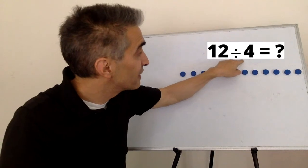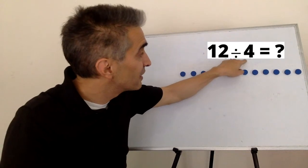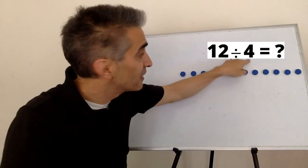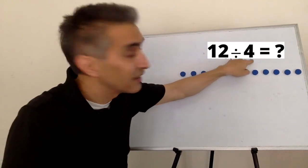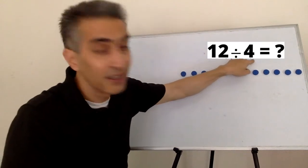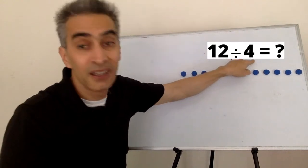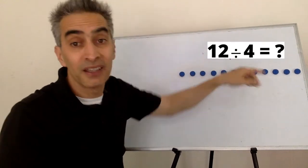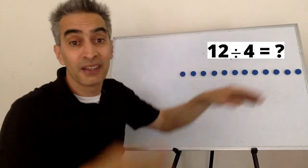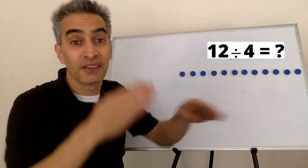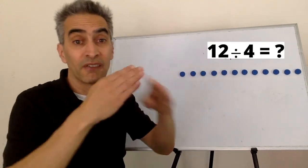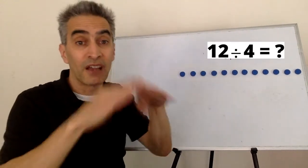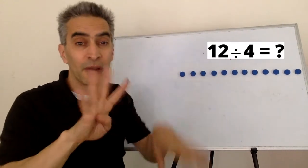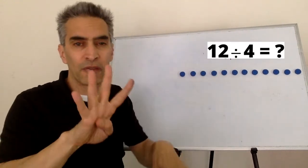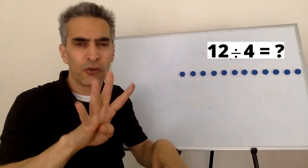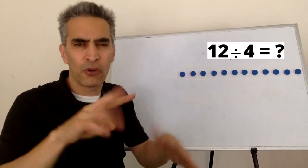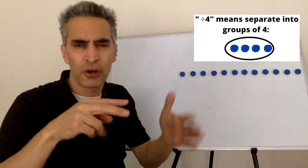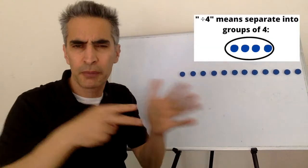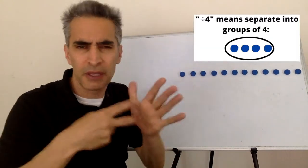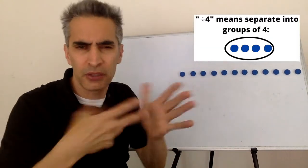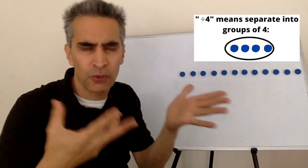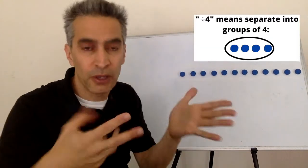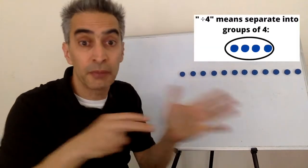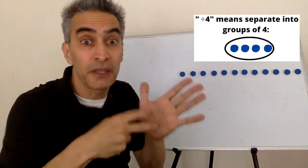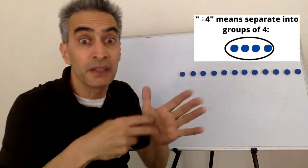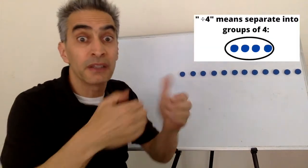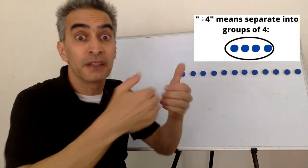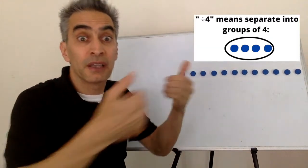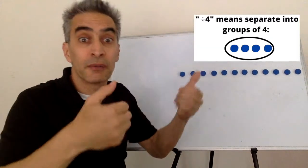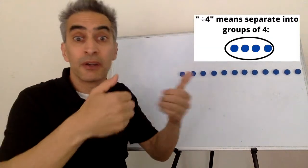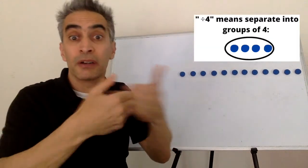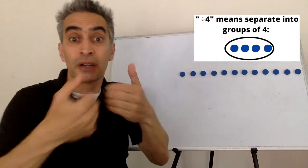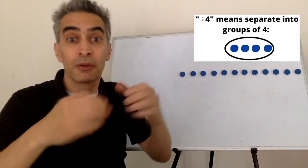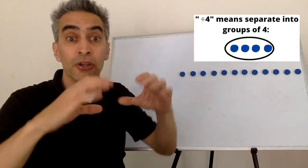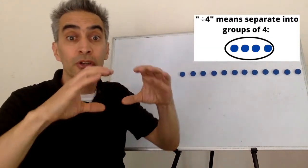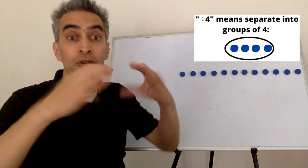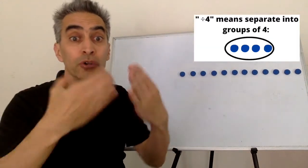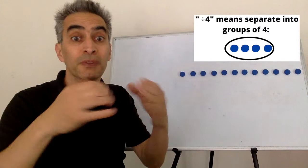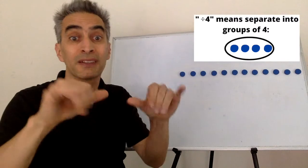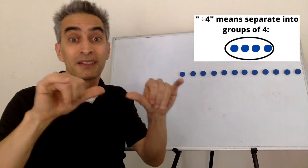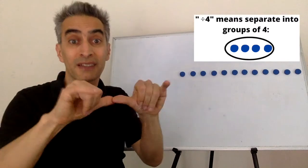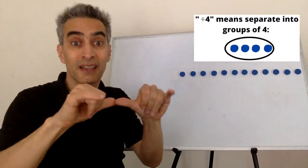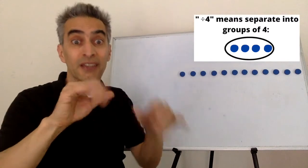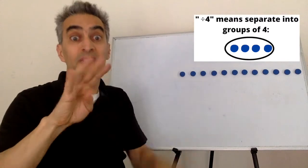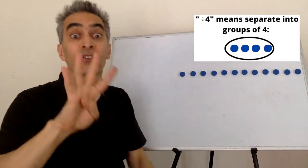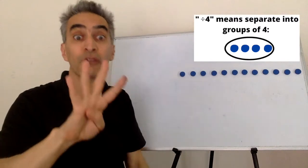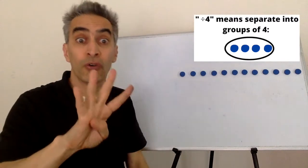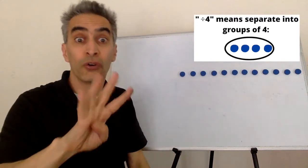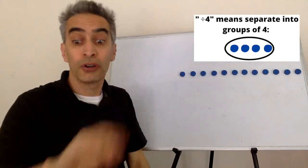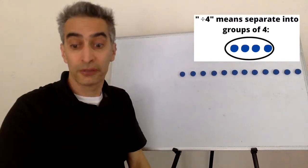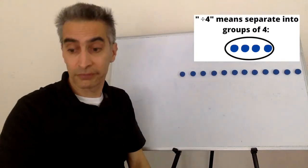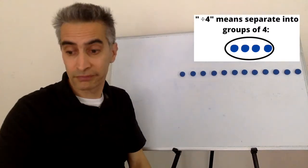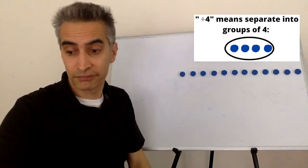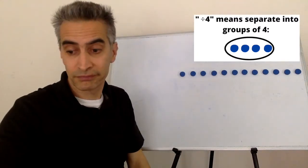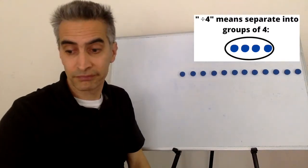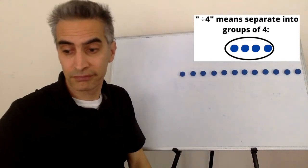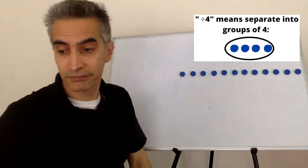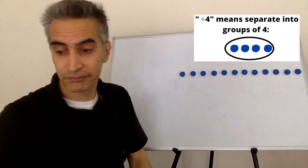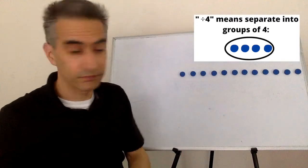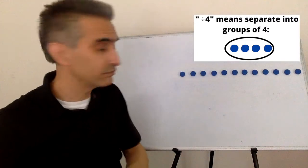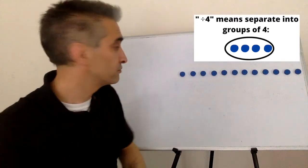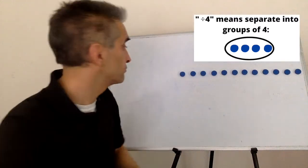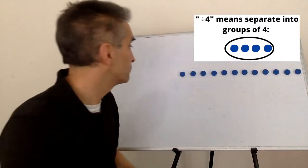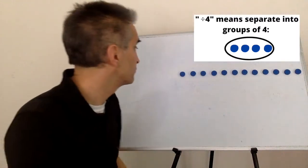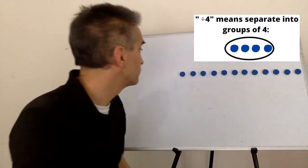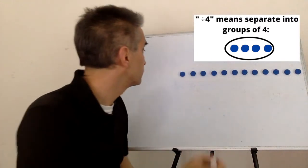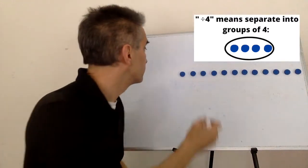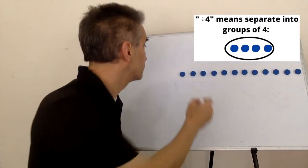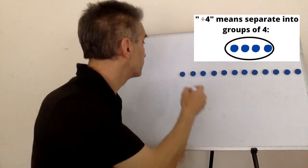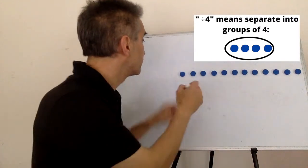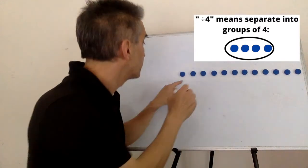This "divided by 4" means separate 12 into groups of 4.